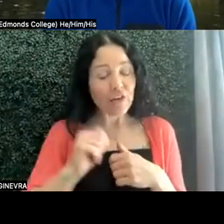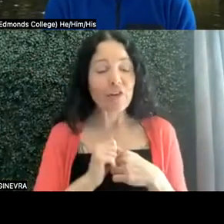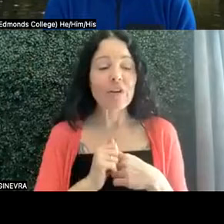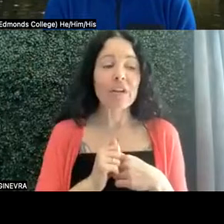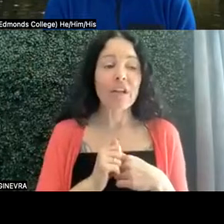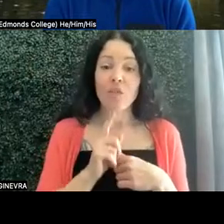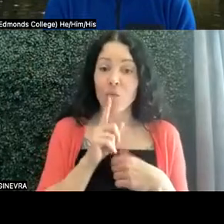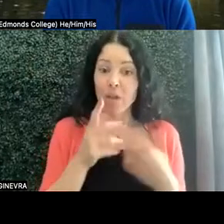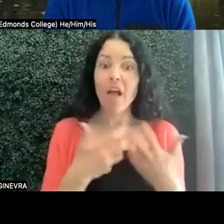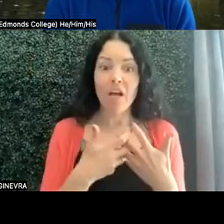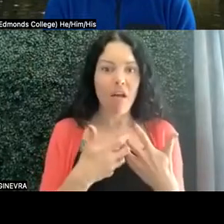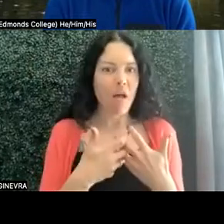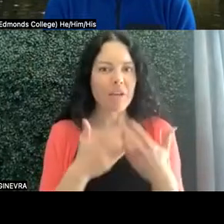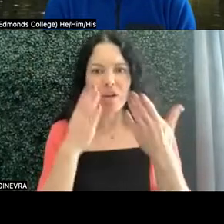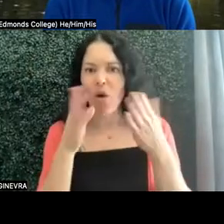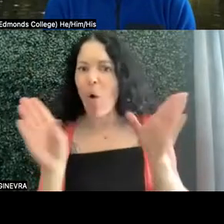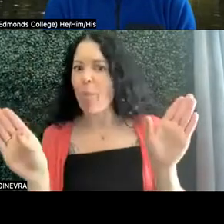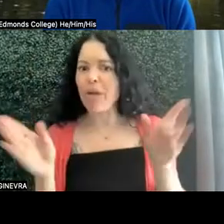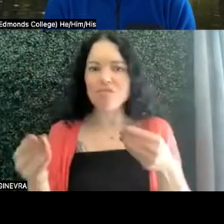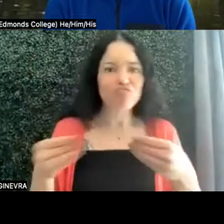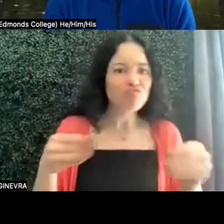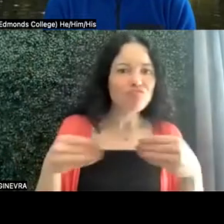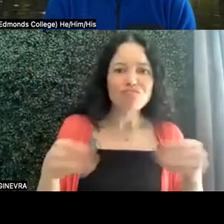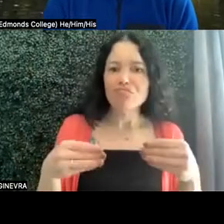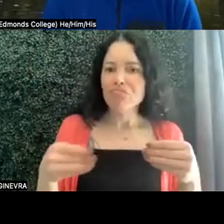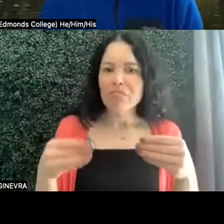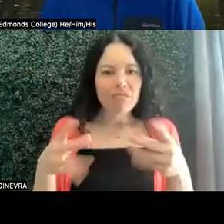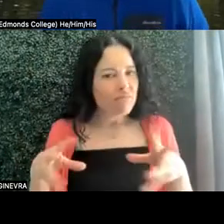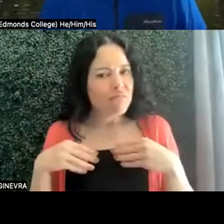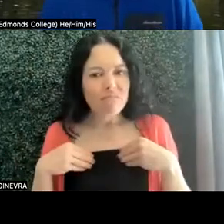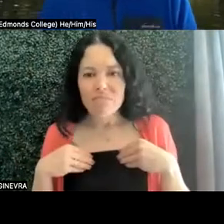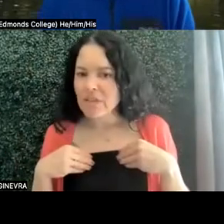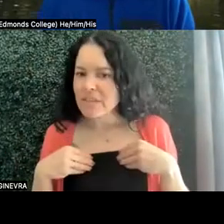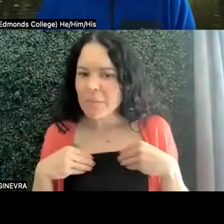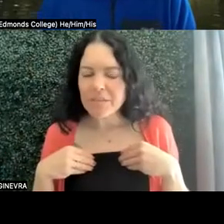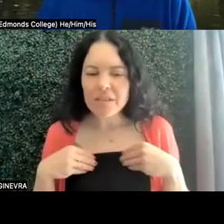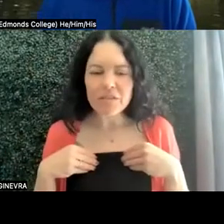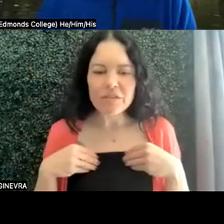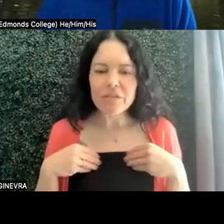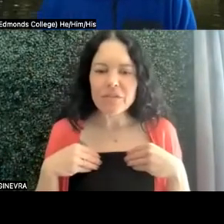accommodating, really open, really receptive to whatever